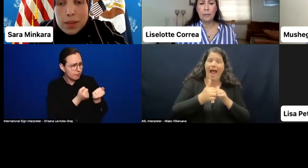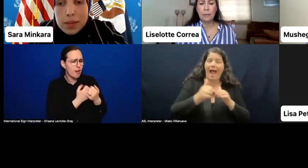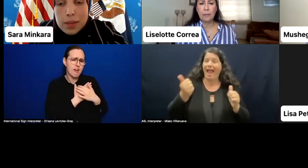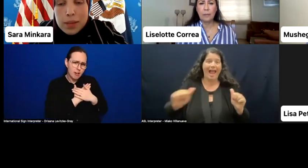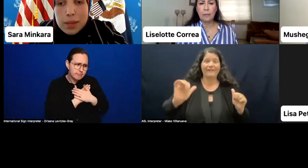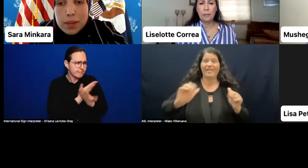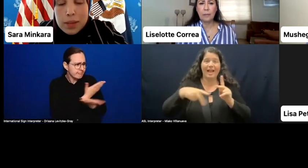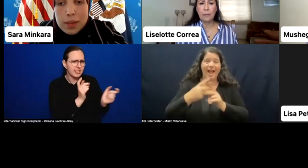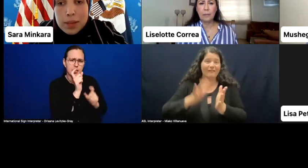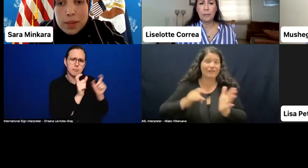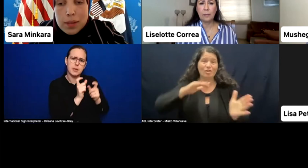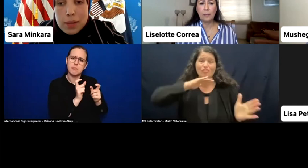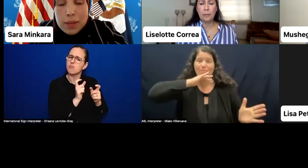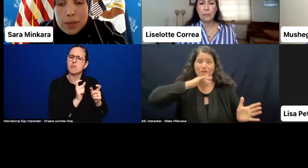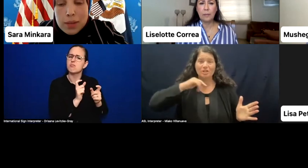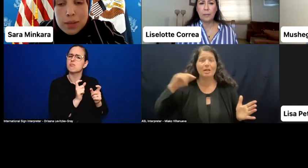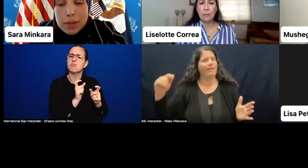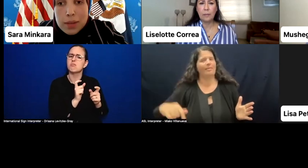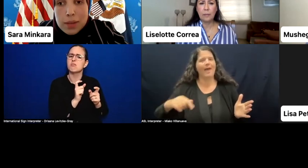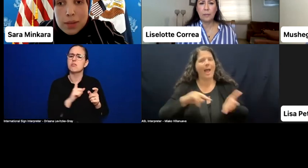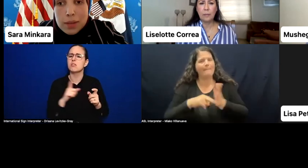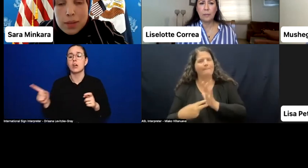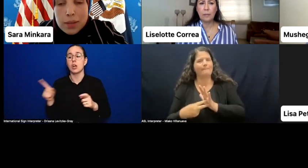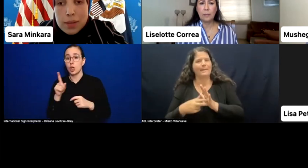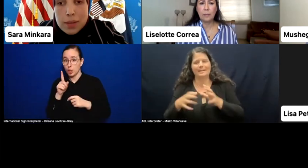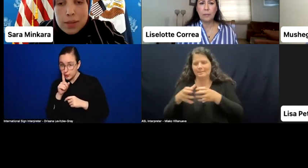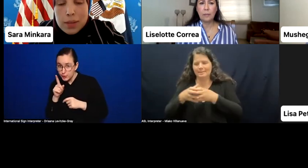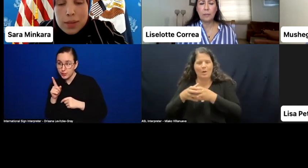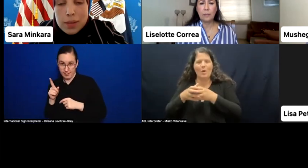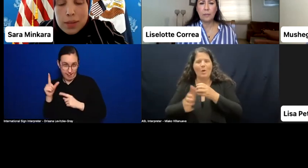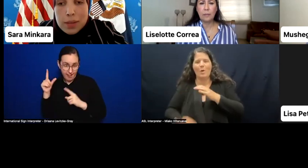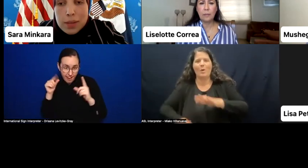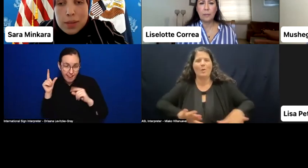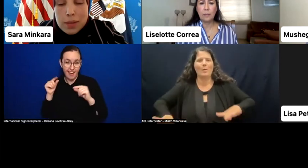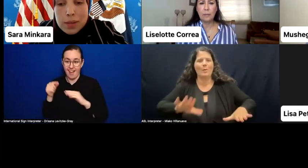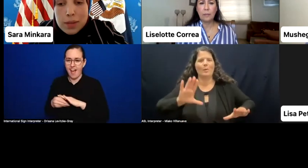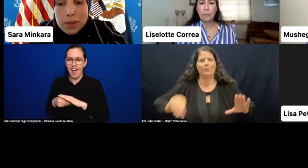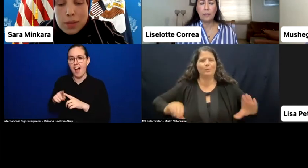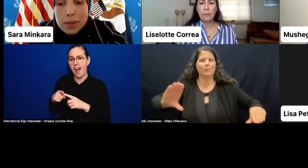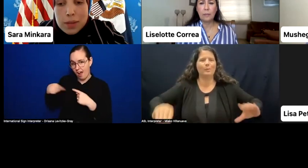keep voices that are outside of that network out of policy and legislative decisions.